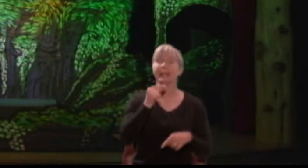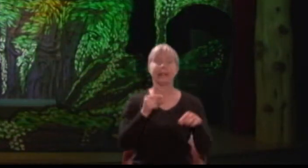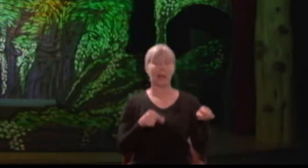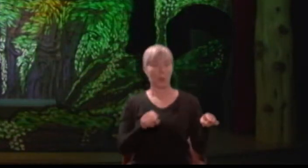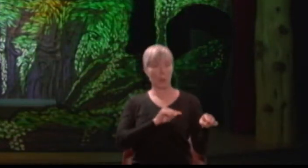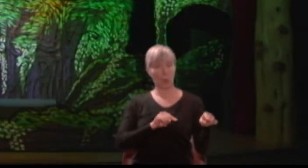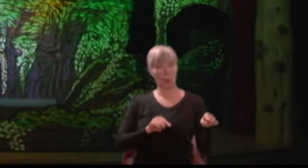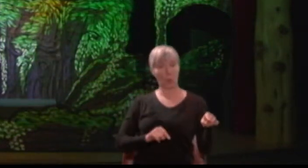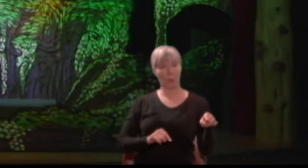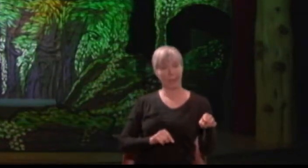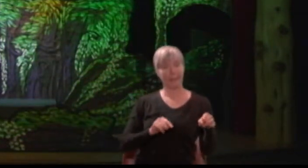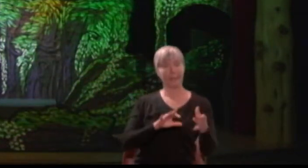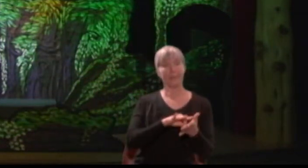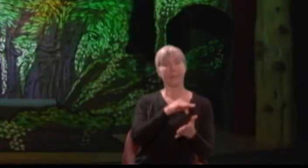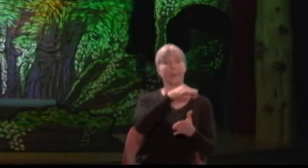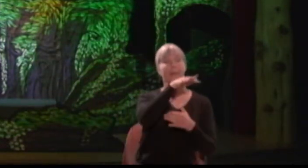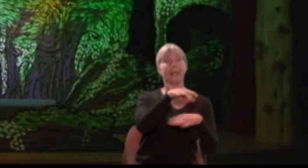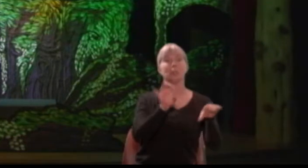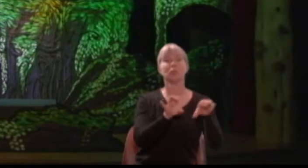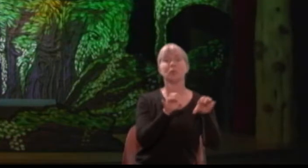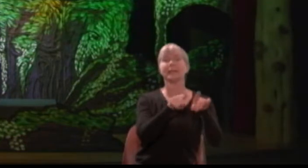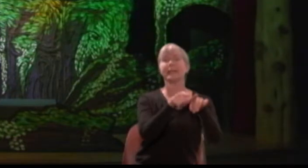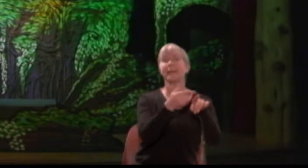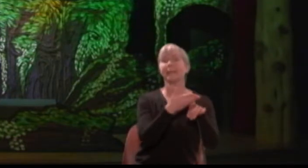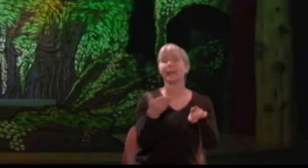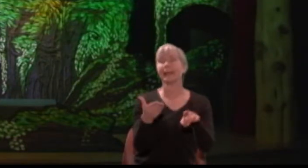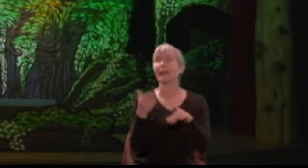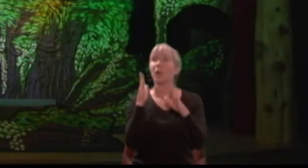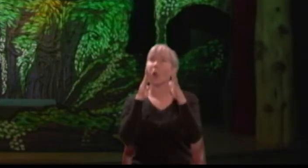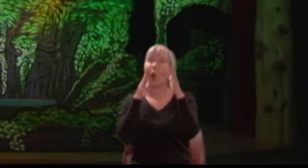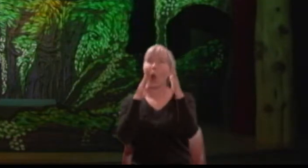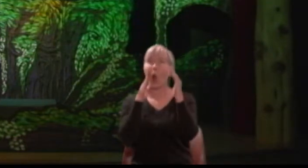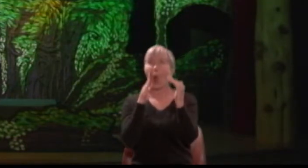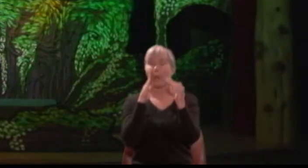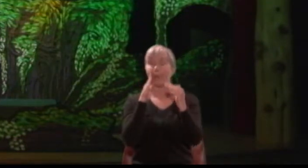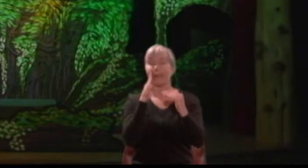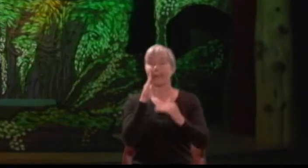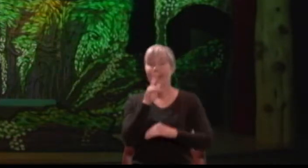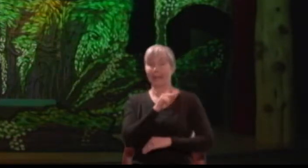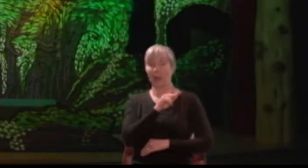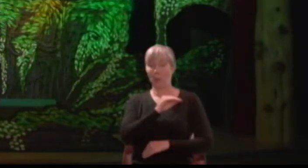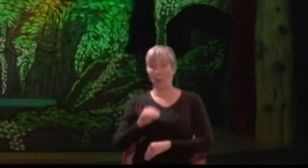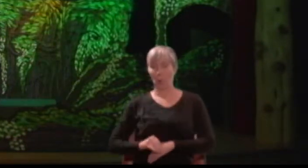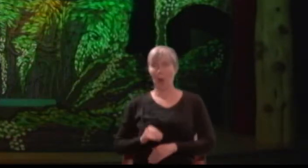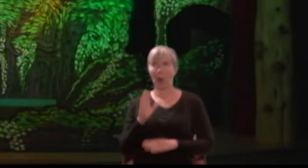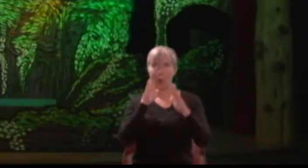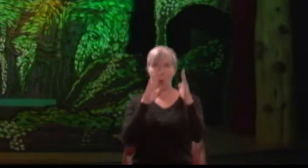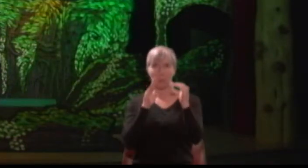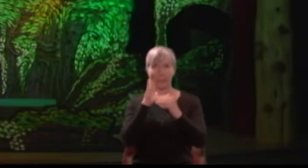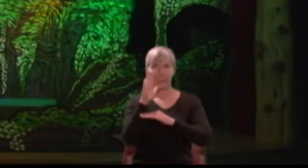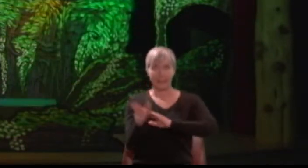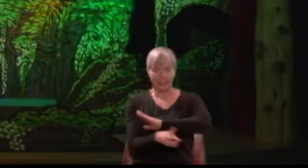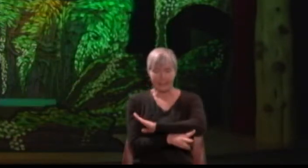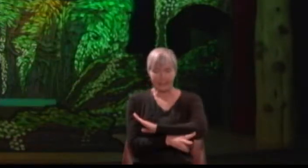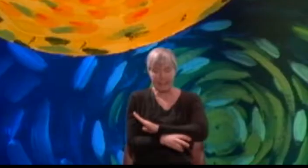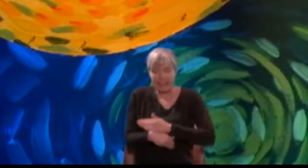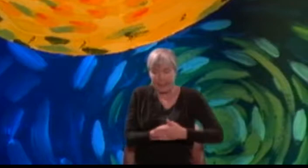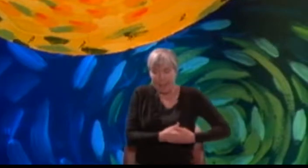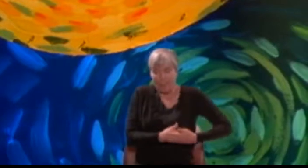The scheming King hopes that he may steal the changeling boy as the effects of the love potion distract Titania.